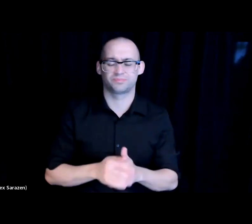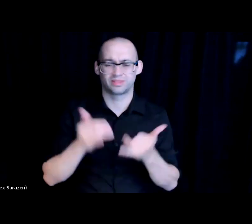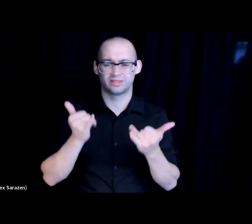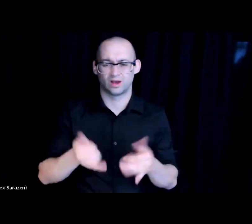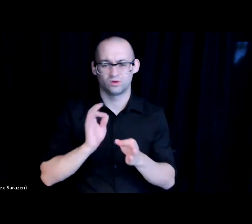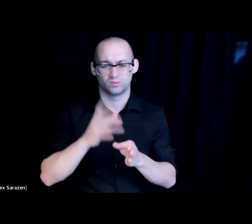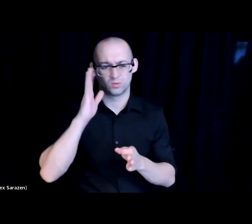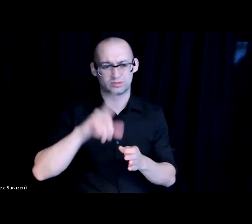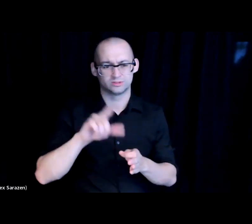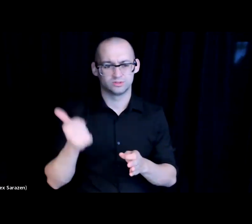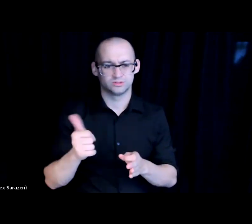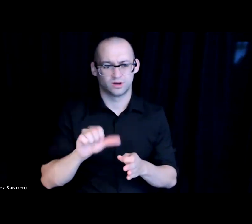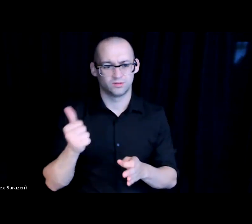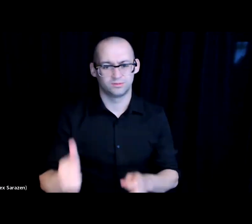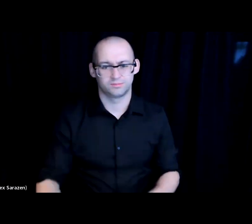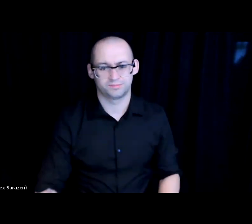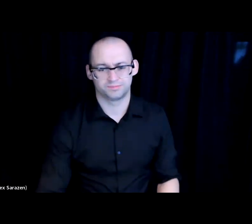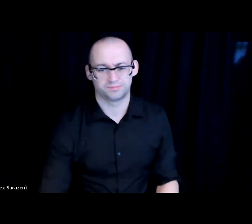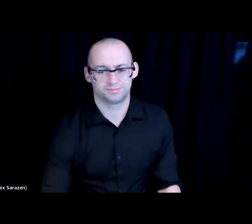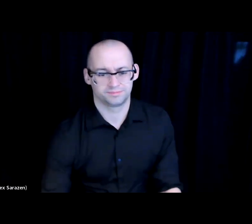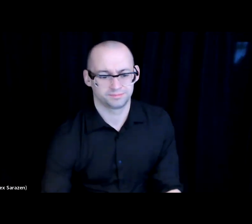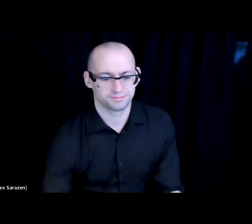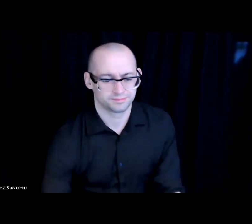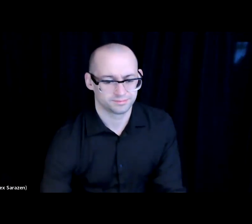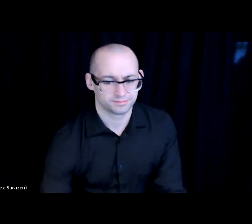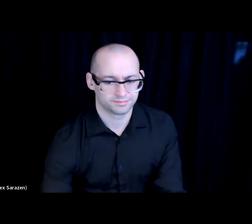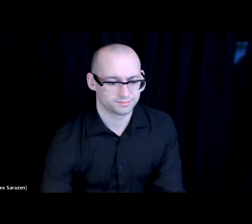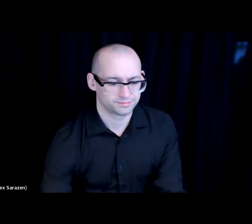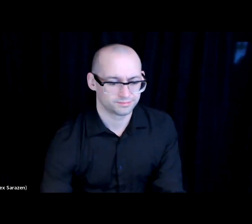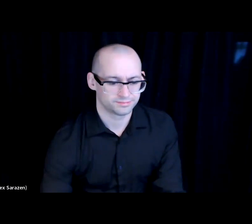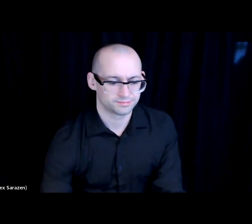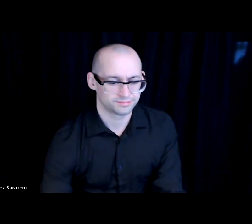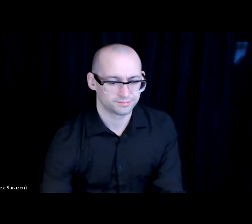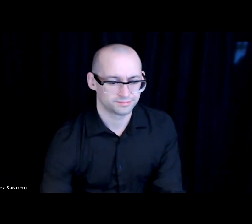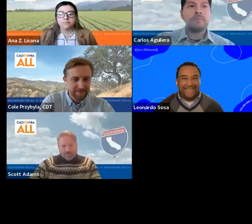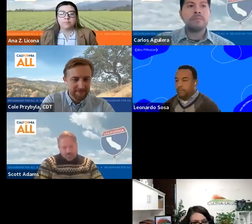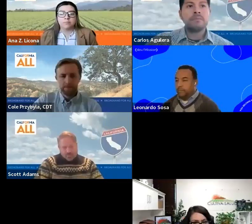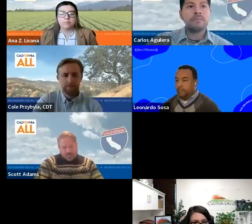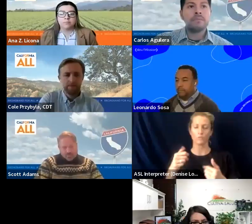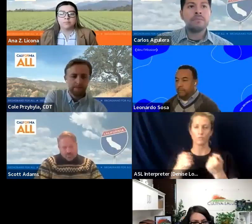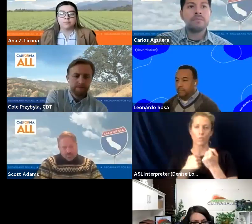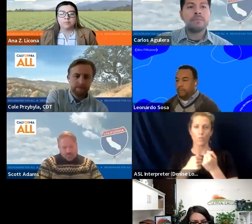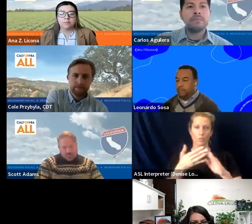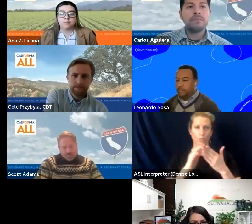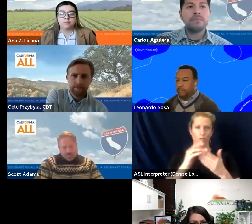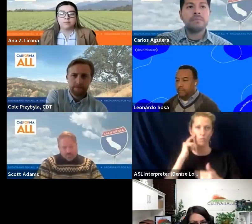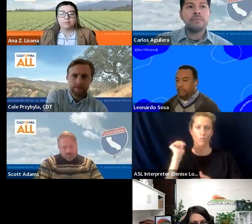creating a group for folks to come together sharing resources and being able to support the community in a variety of ways.